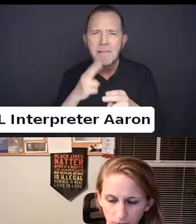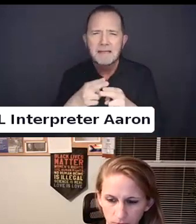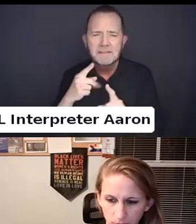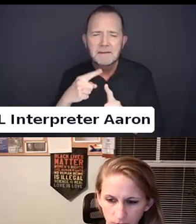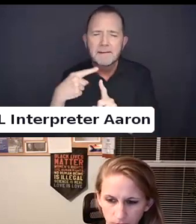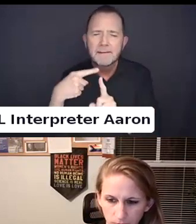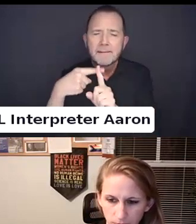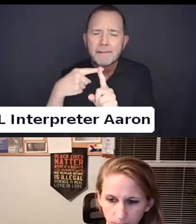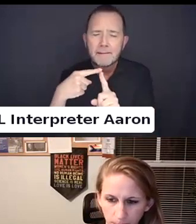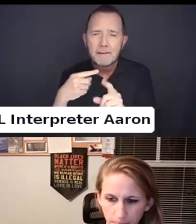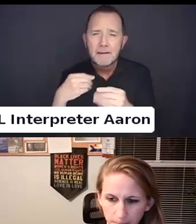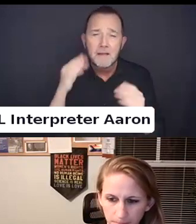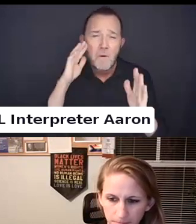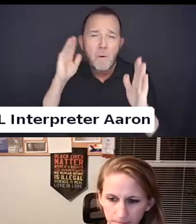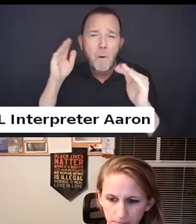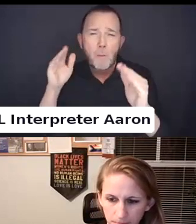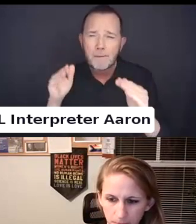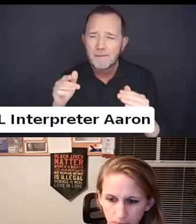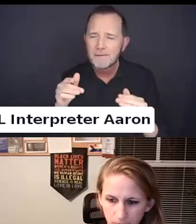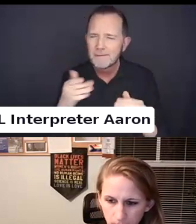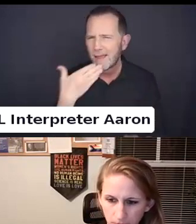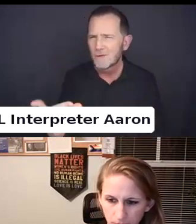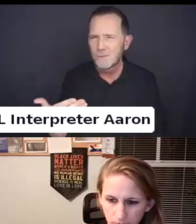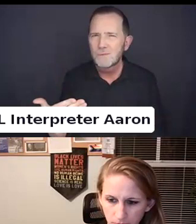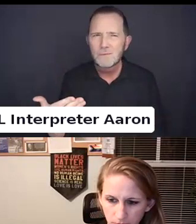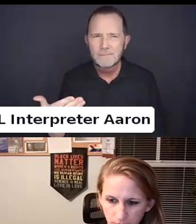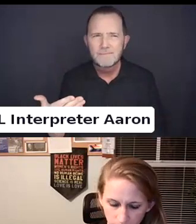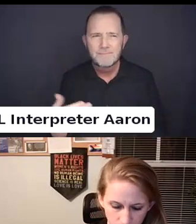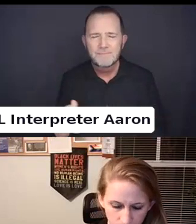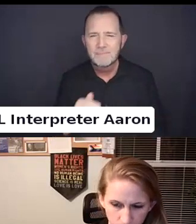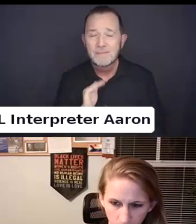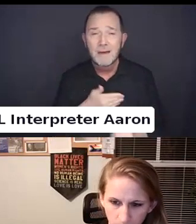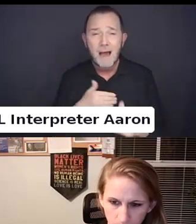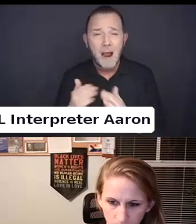And knowing that our communities see each other and support each other.